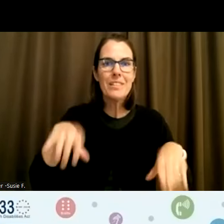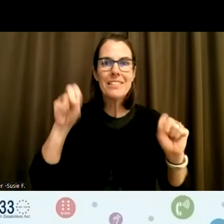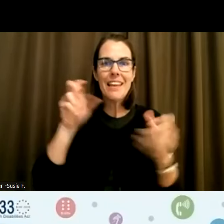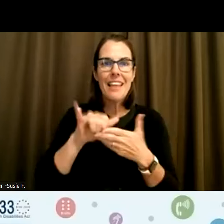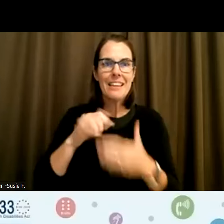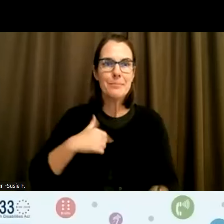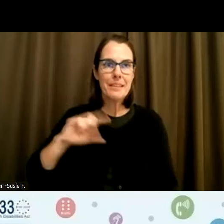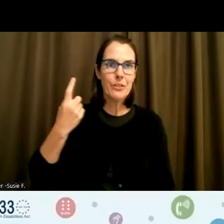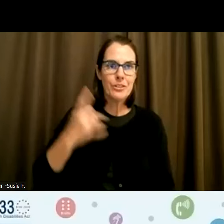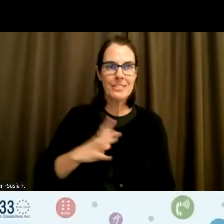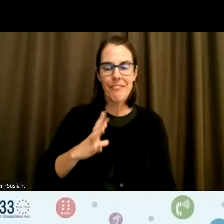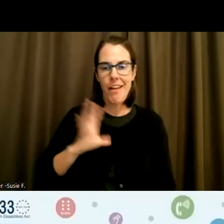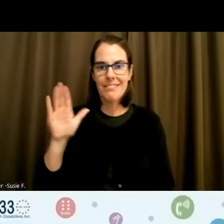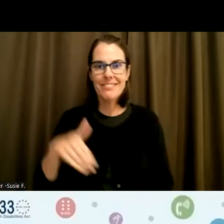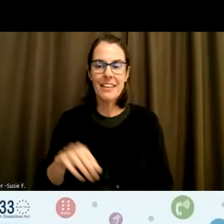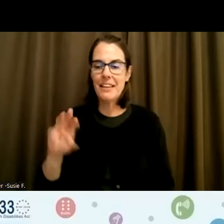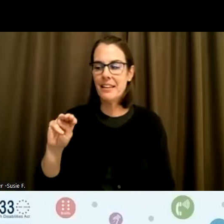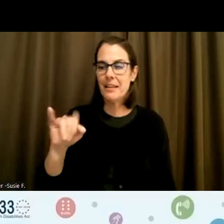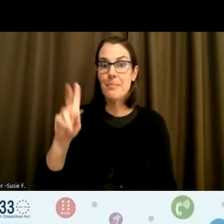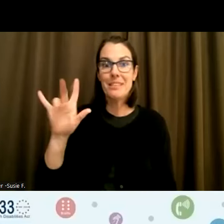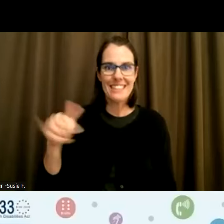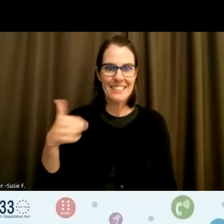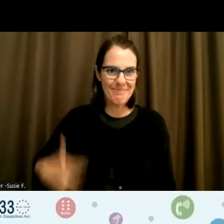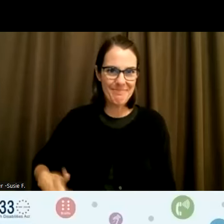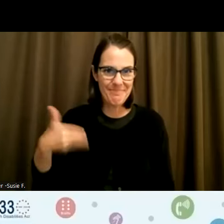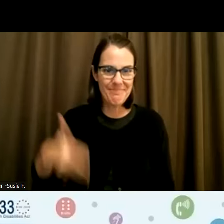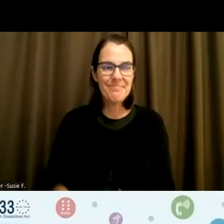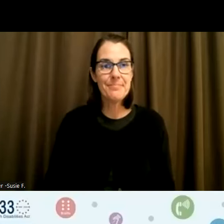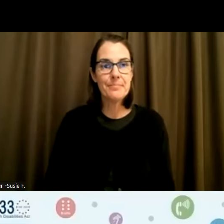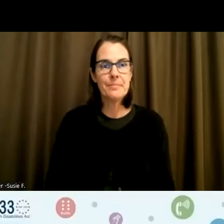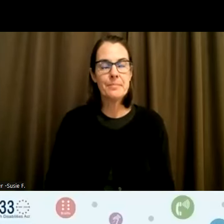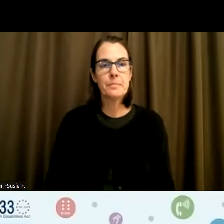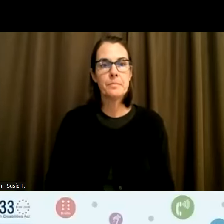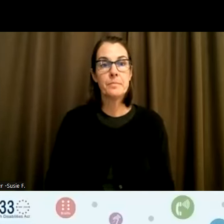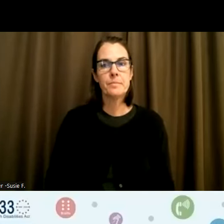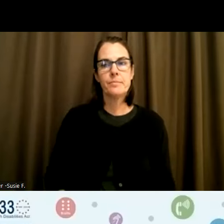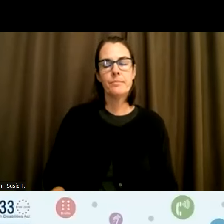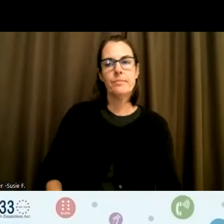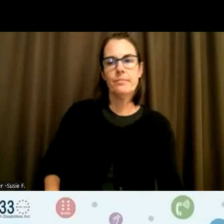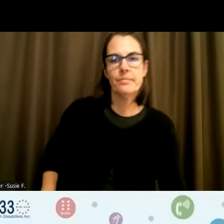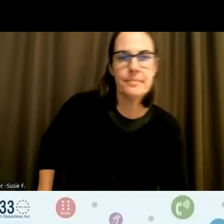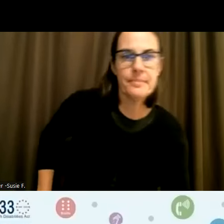That's fine. This is Missy, you know?